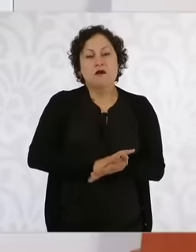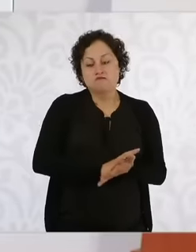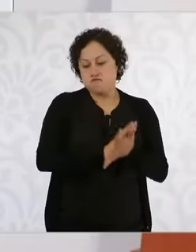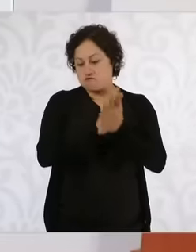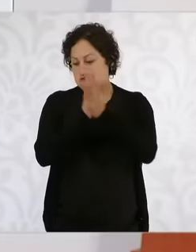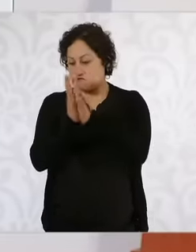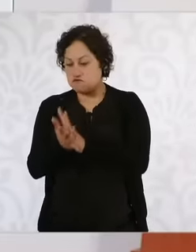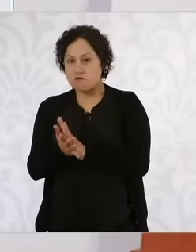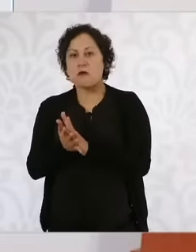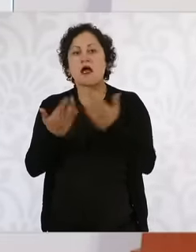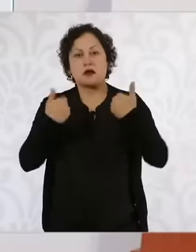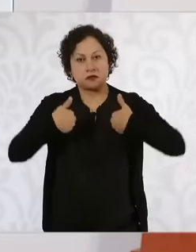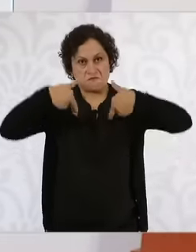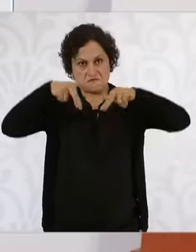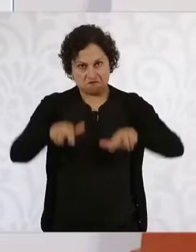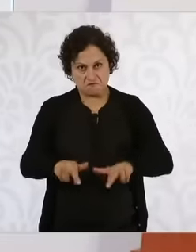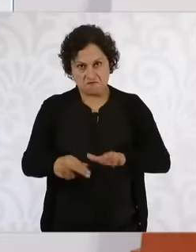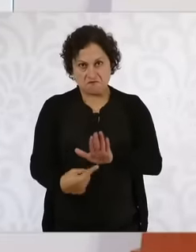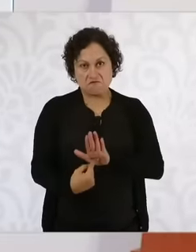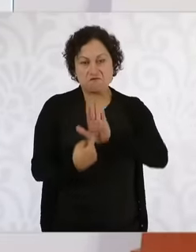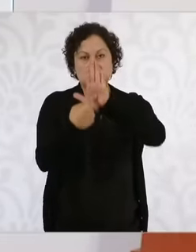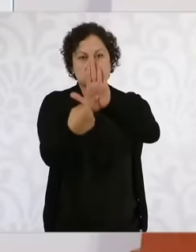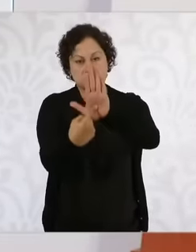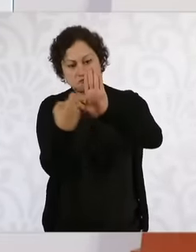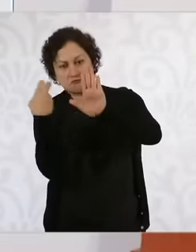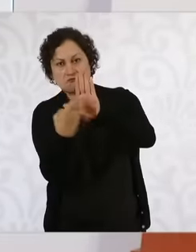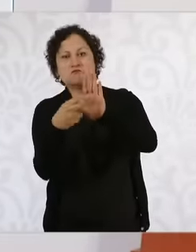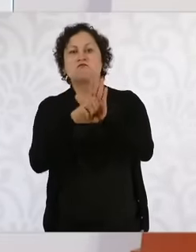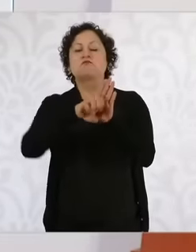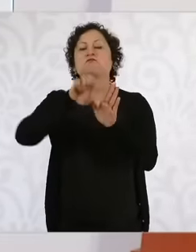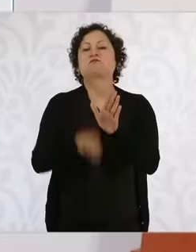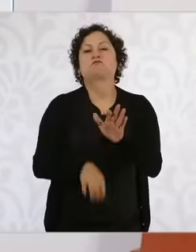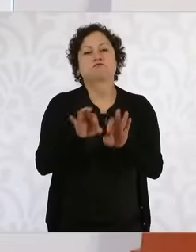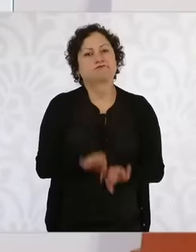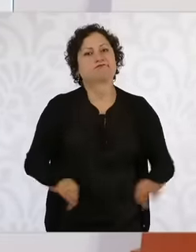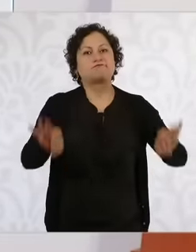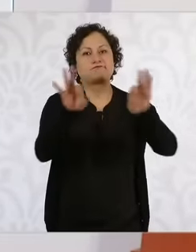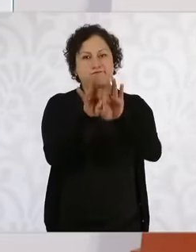important to always lead by example. But well, we are going to see this